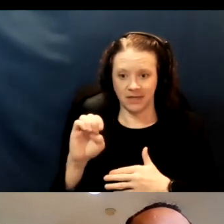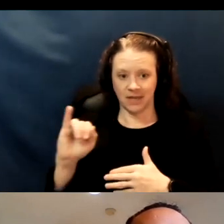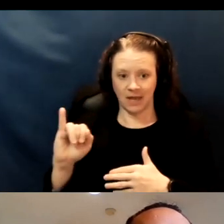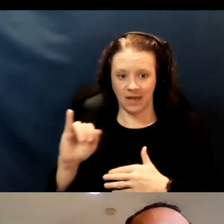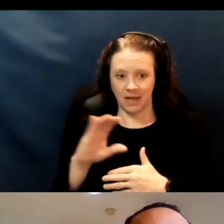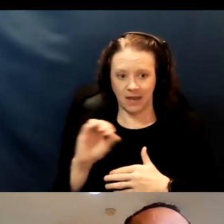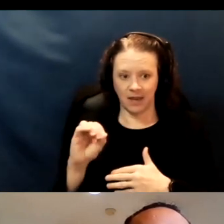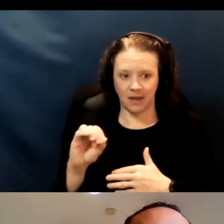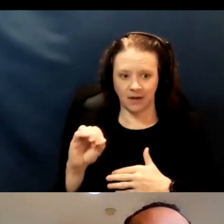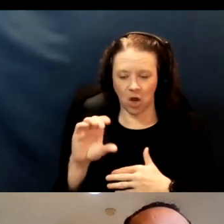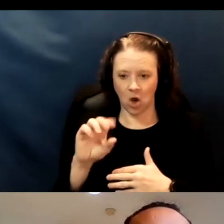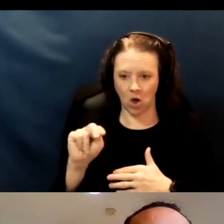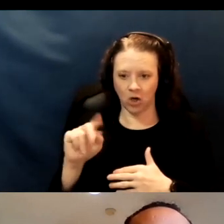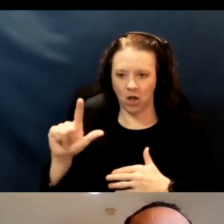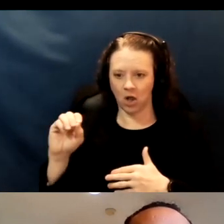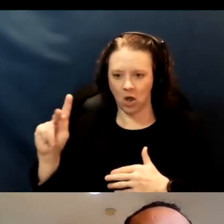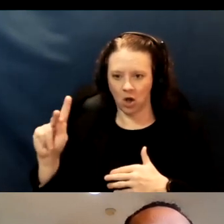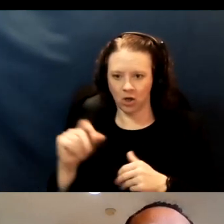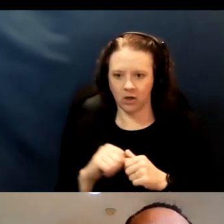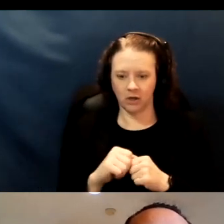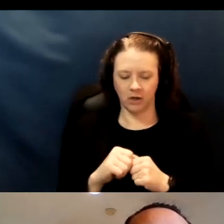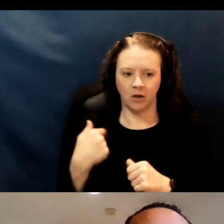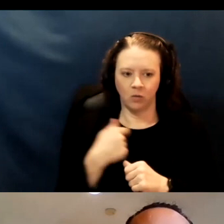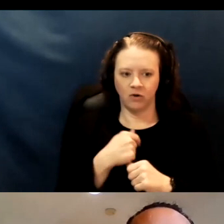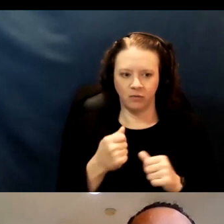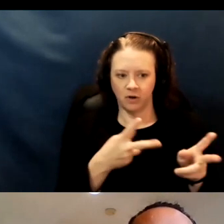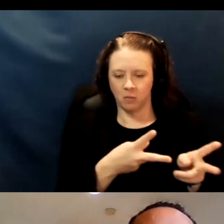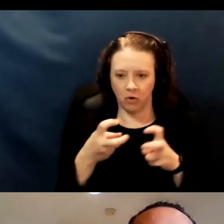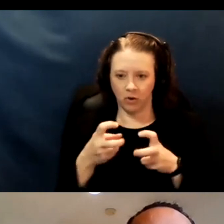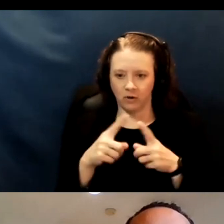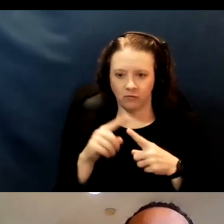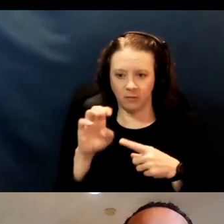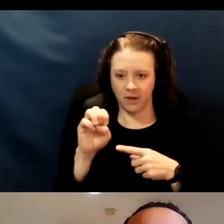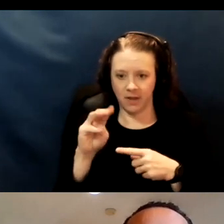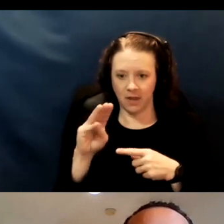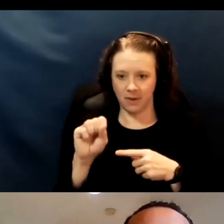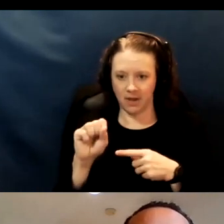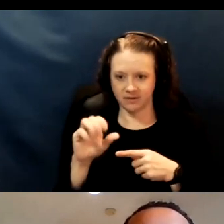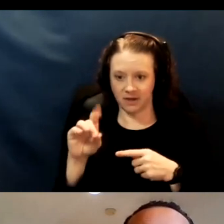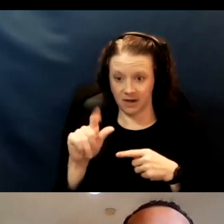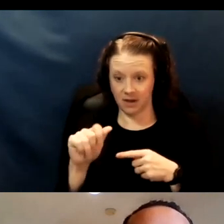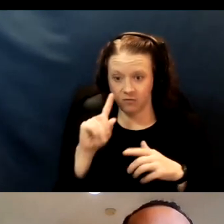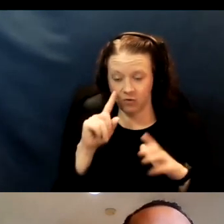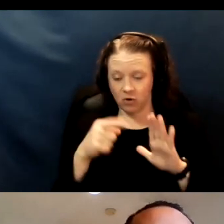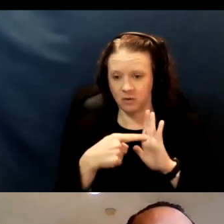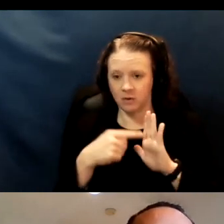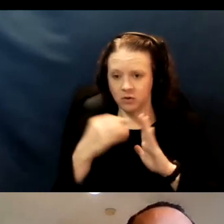We have also been pulling from EMS data. So if somebody called 911 anywhere in the county